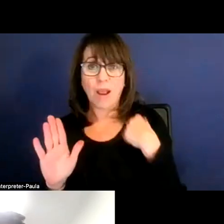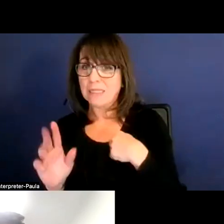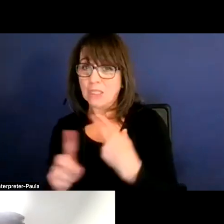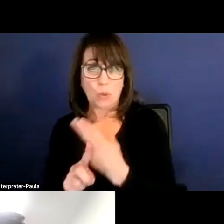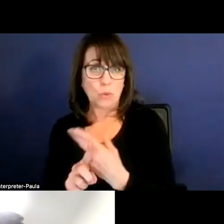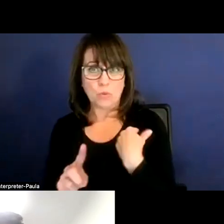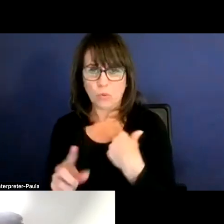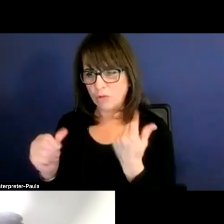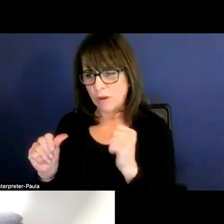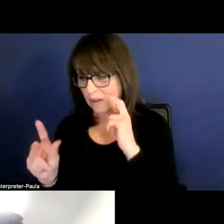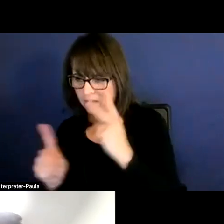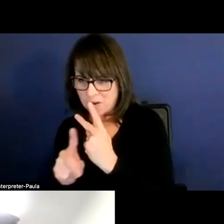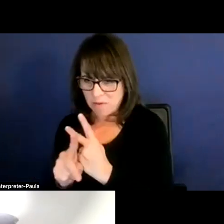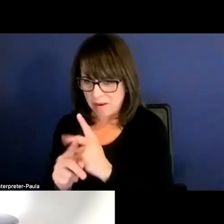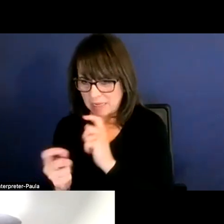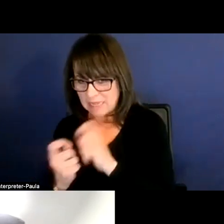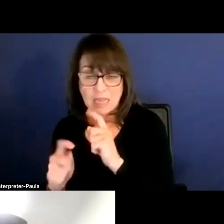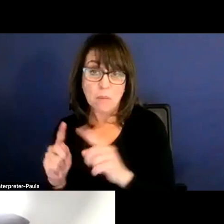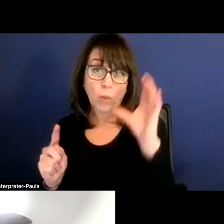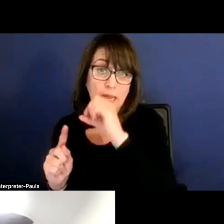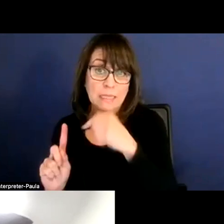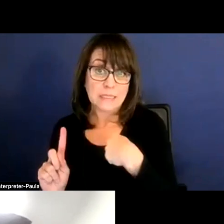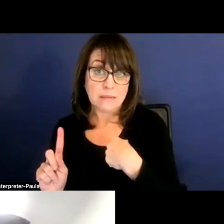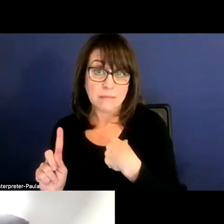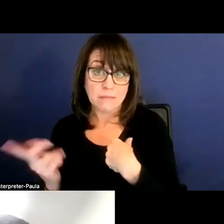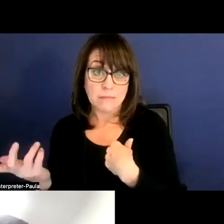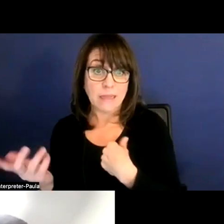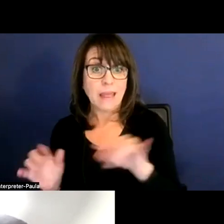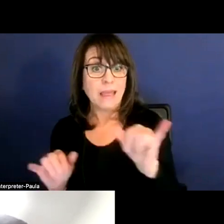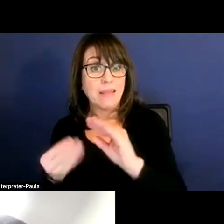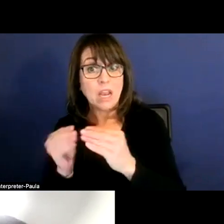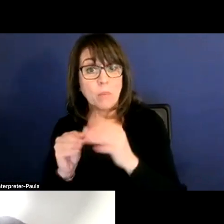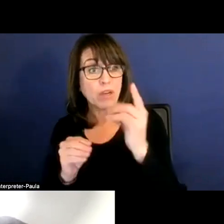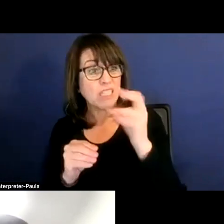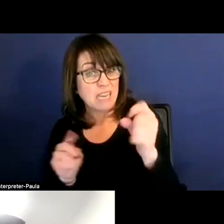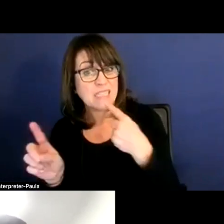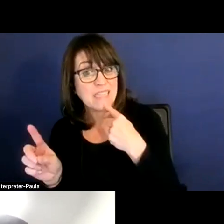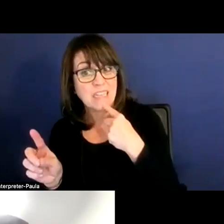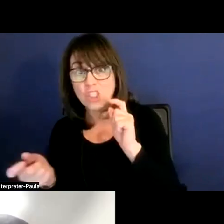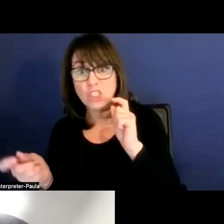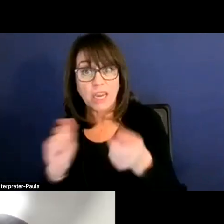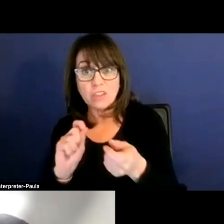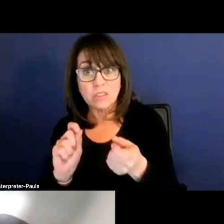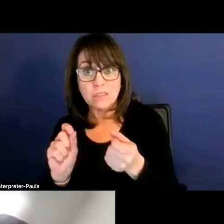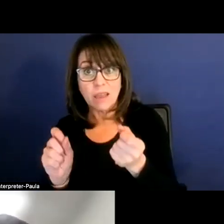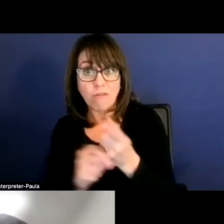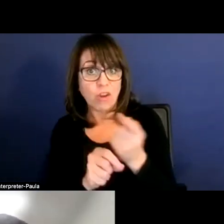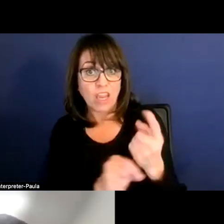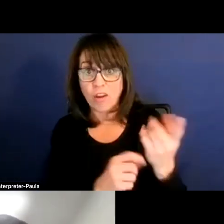but a lot of it is guessing. And that number, like Dennis was saying, is just changed from one month to another sometimes.